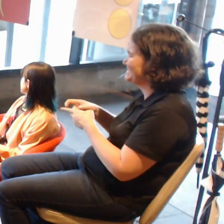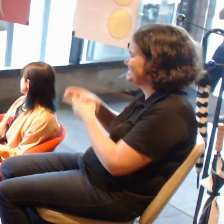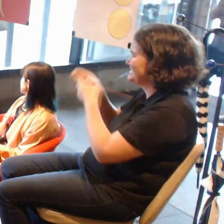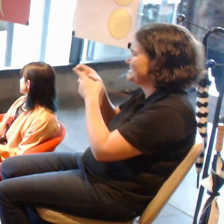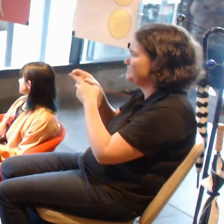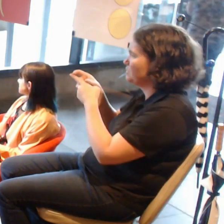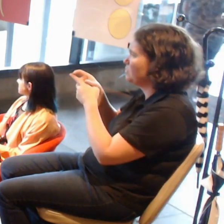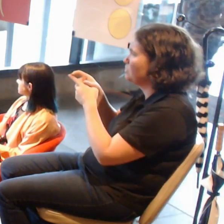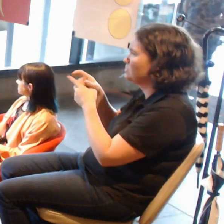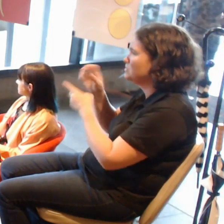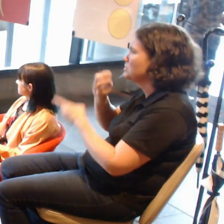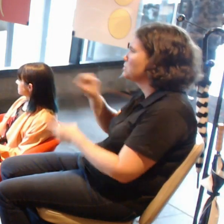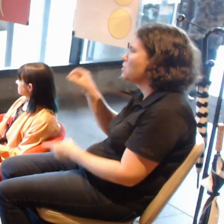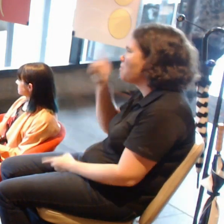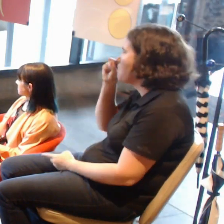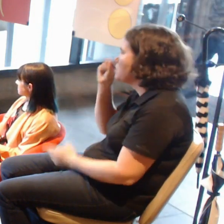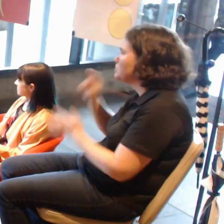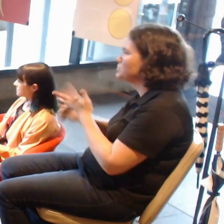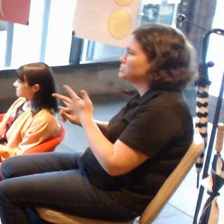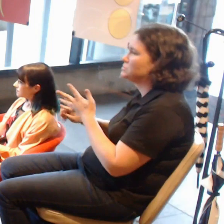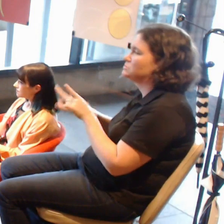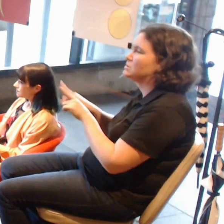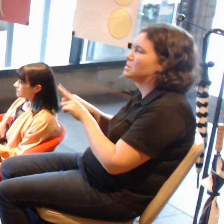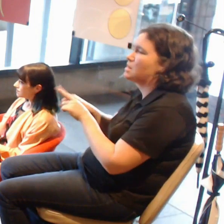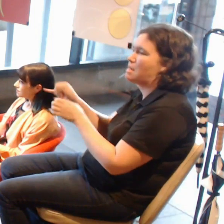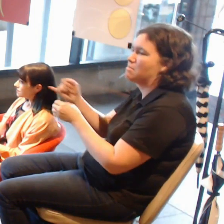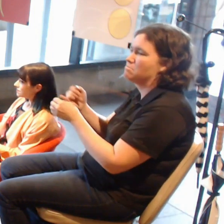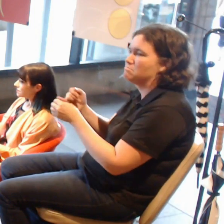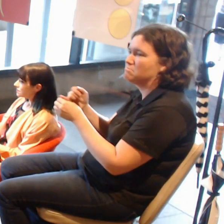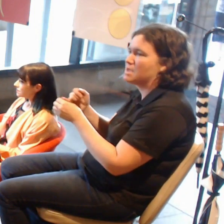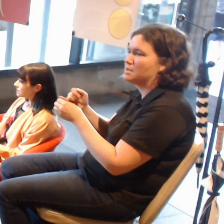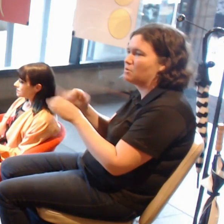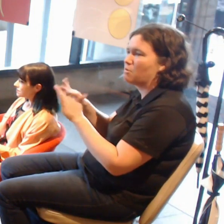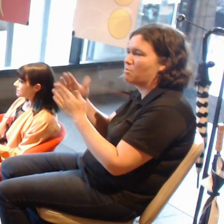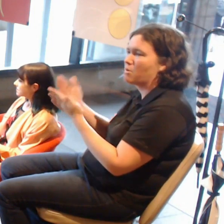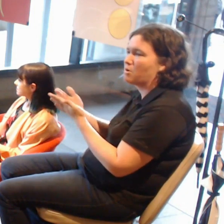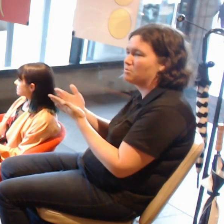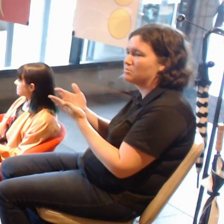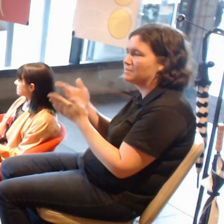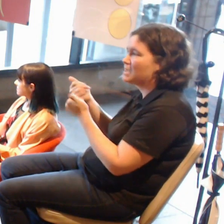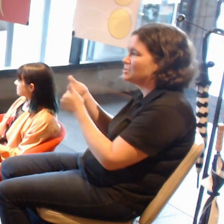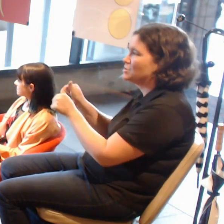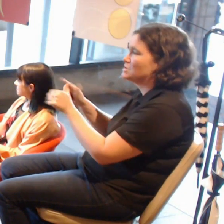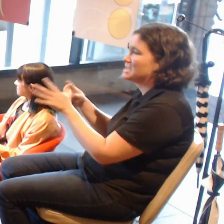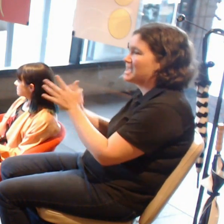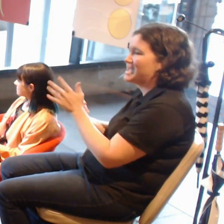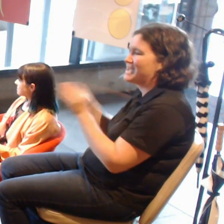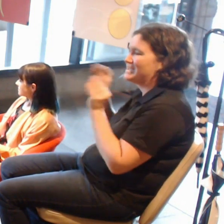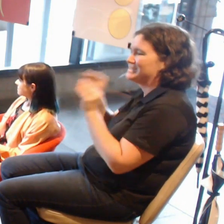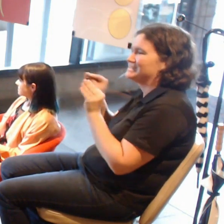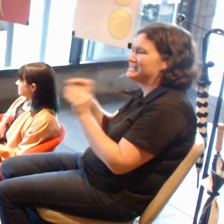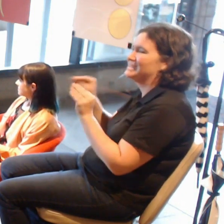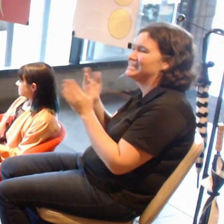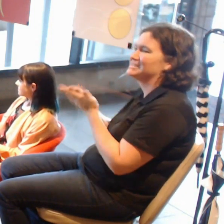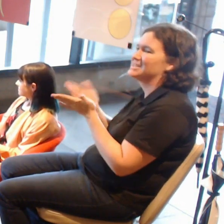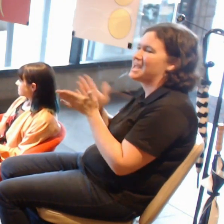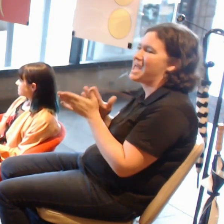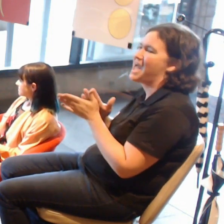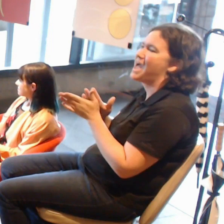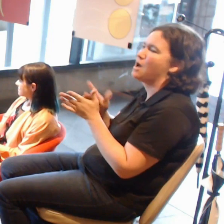For example, in medicine, they use AR already to teach people how to do autopsies because cadavers are hard to come by.